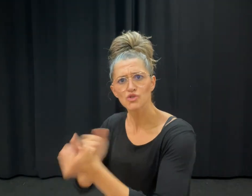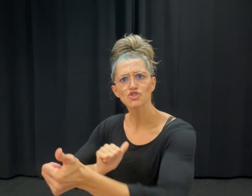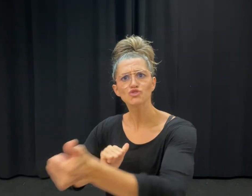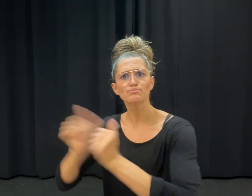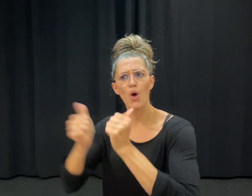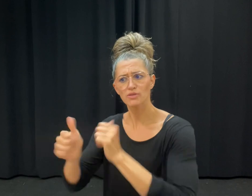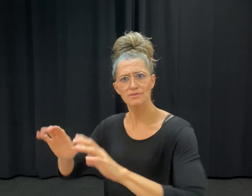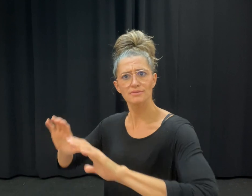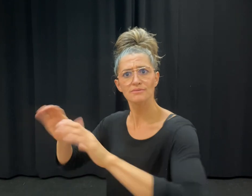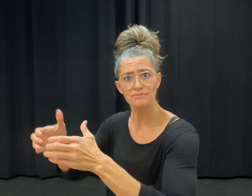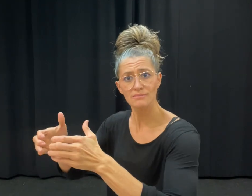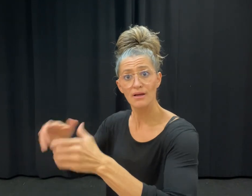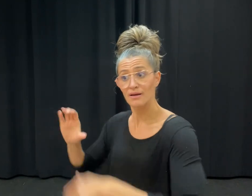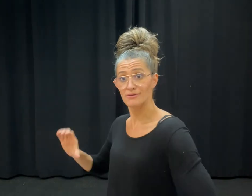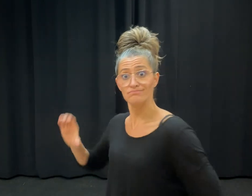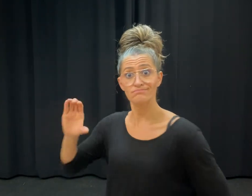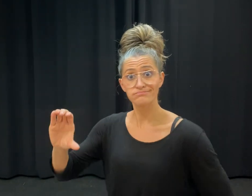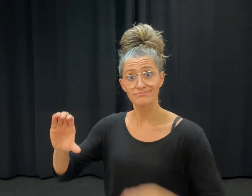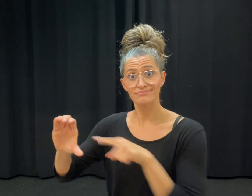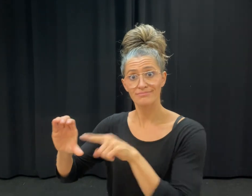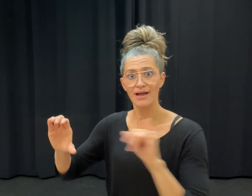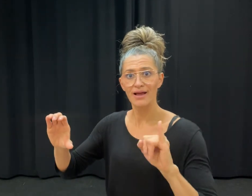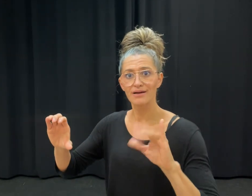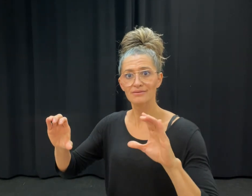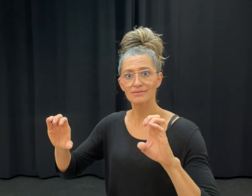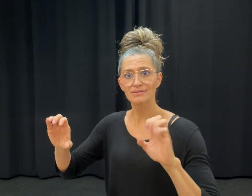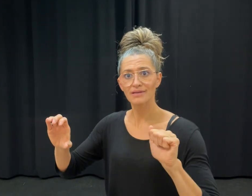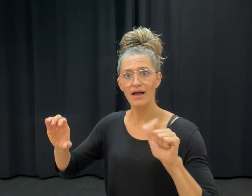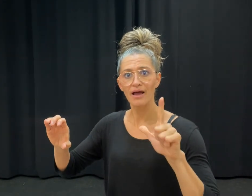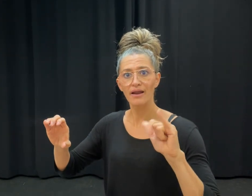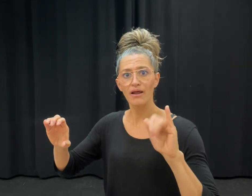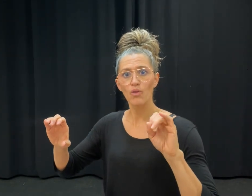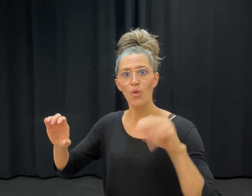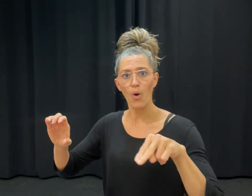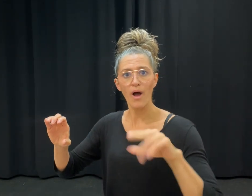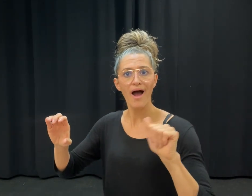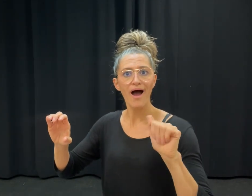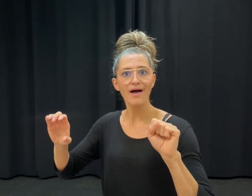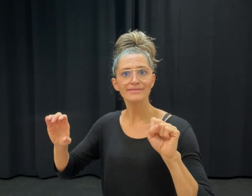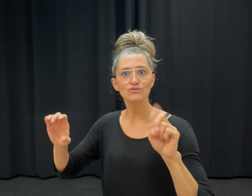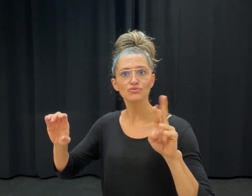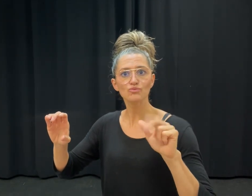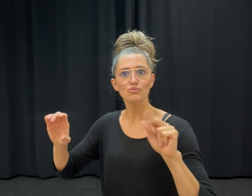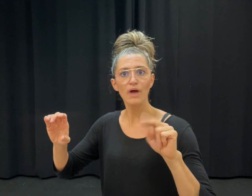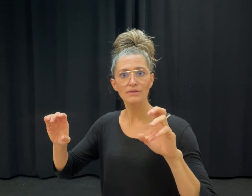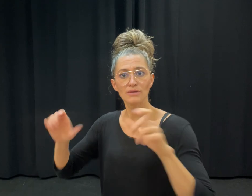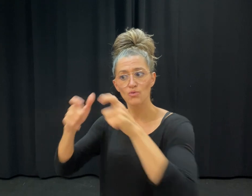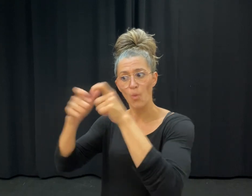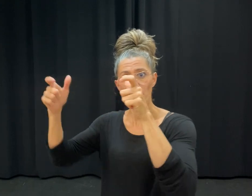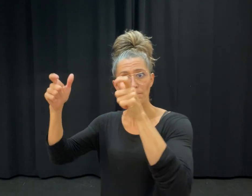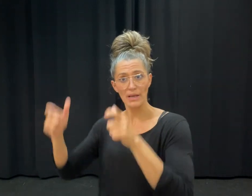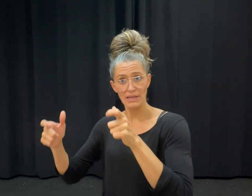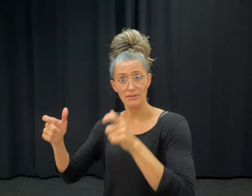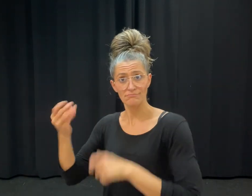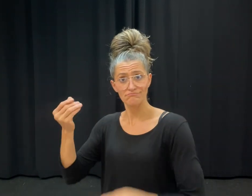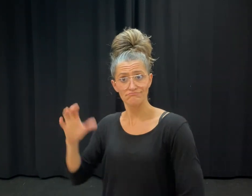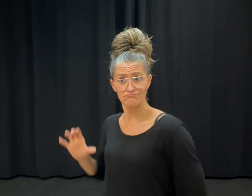department. The donor, ICEA LION Assurance Company Ltd,